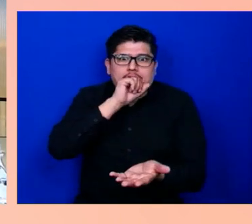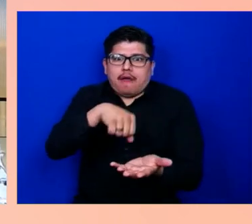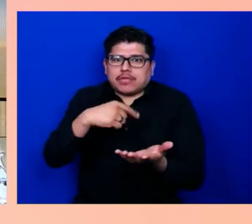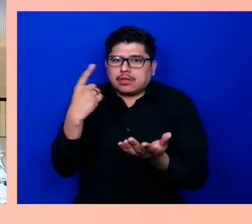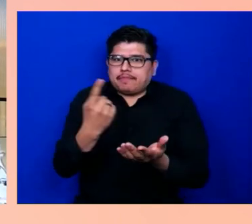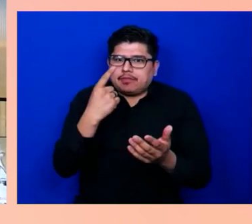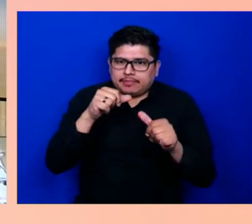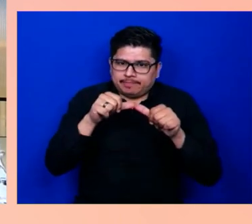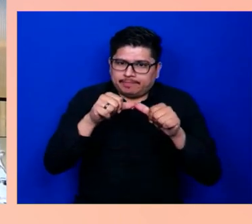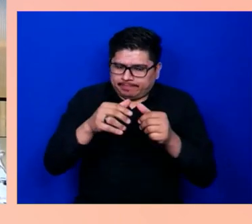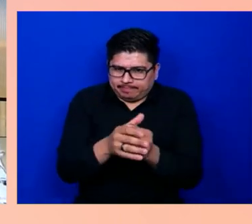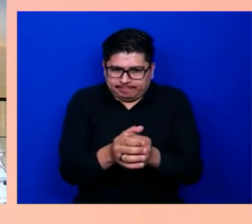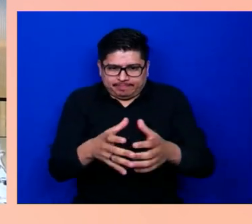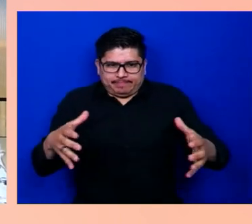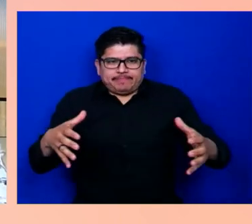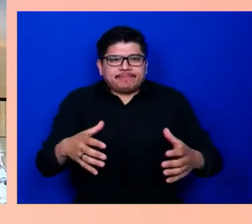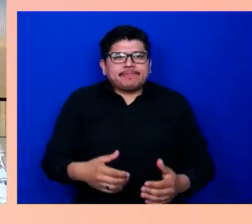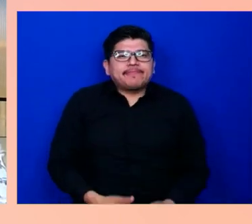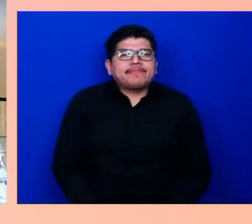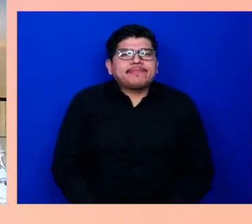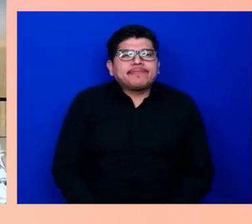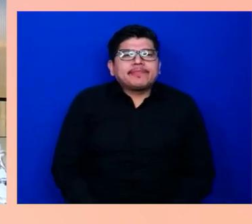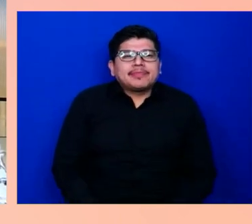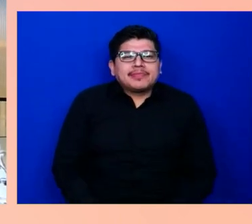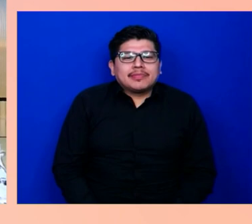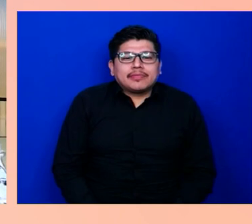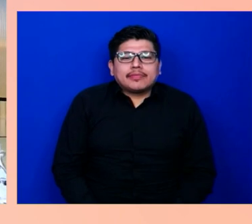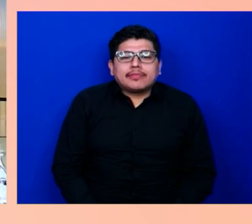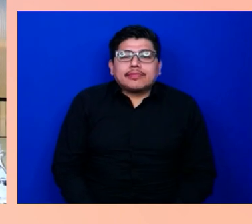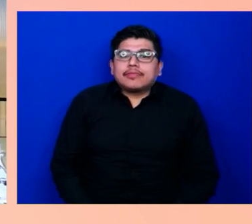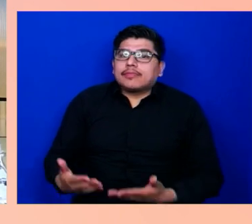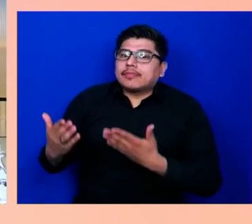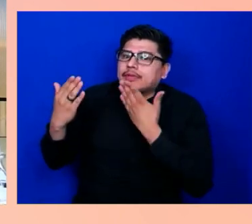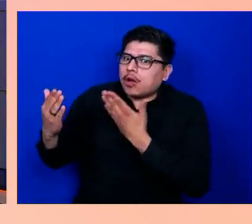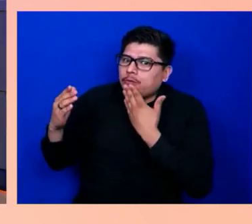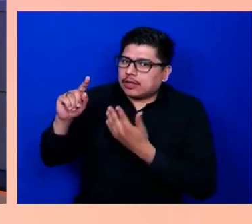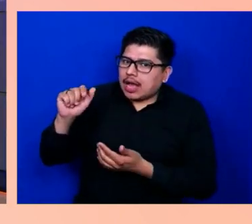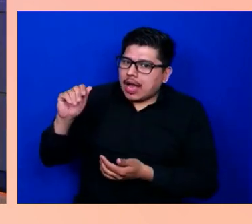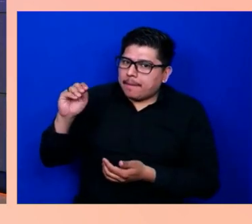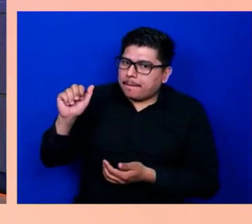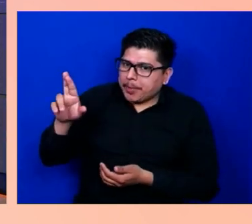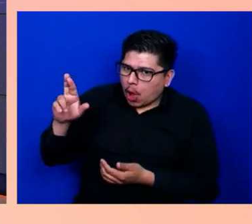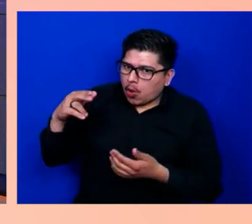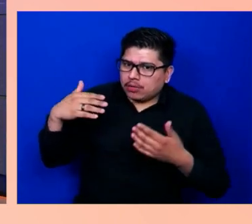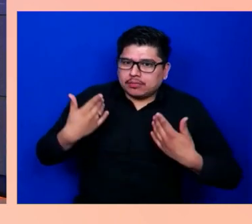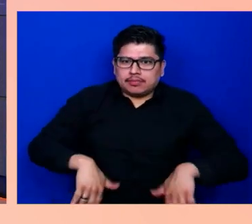Thank you, Tamara, my goodness. Sakib, thank you for joining us here in the studio.